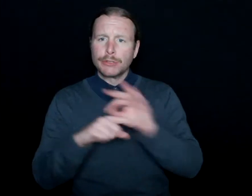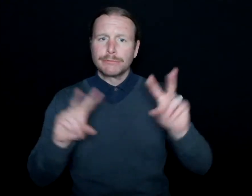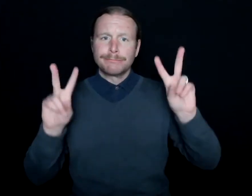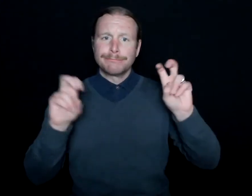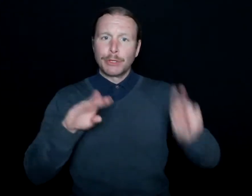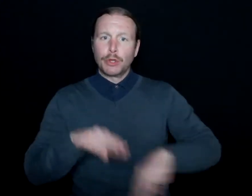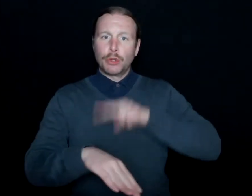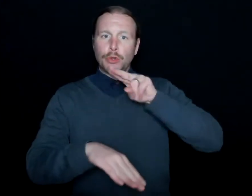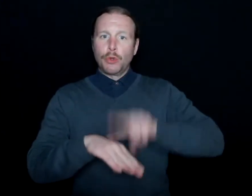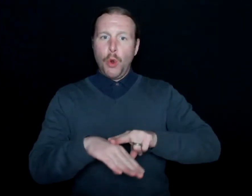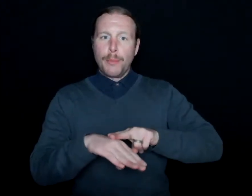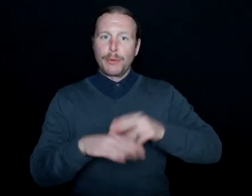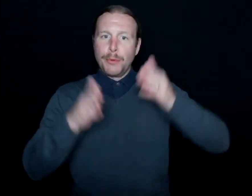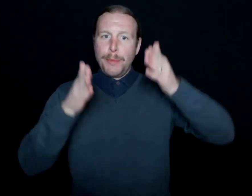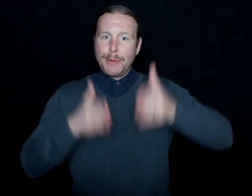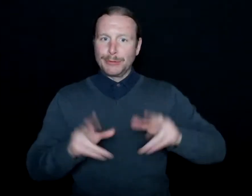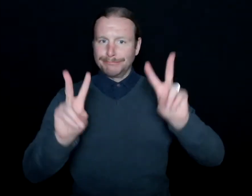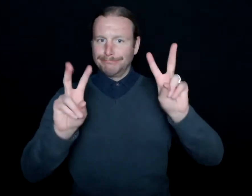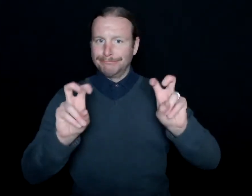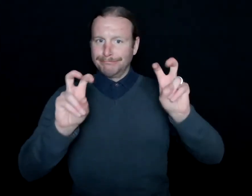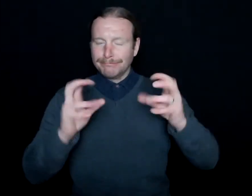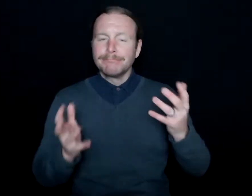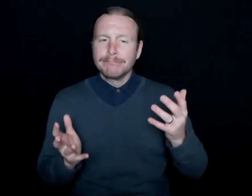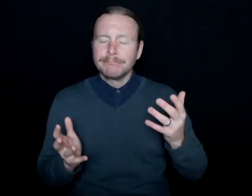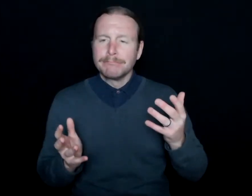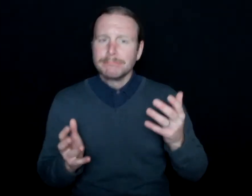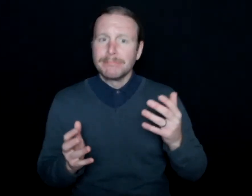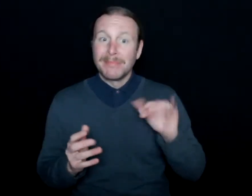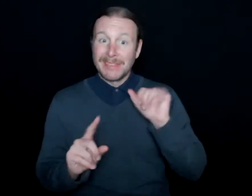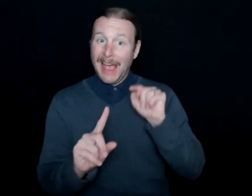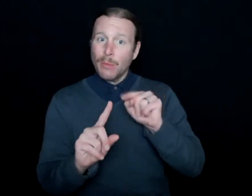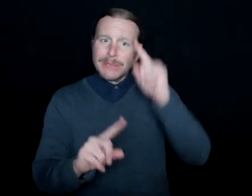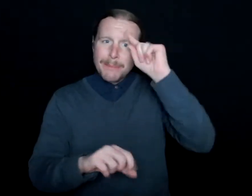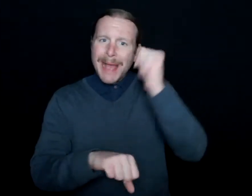I'm using quotations. But that was the mindset in the '80s.